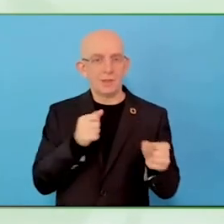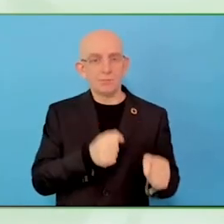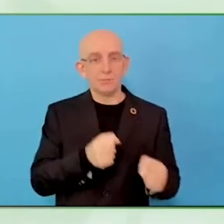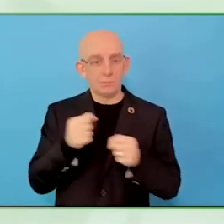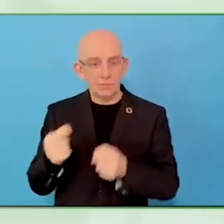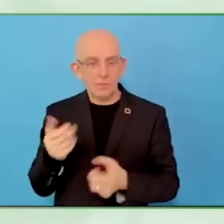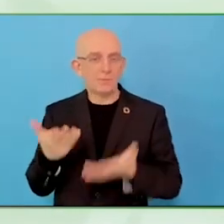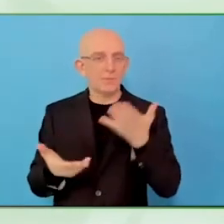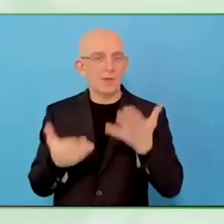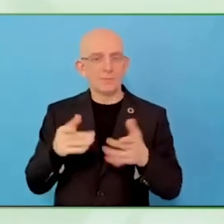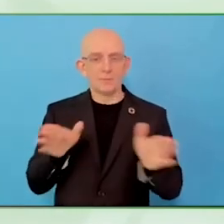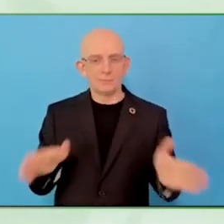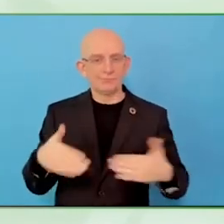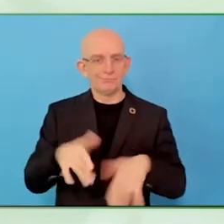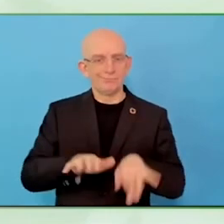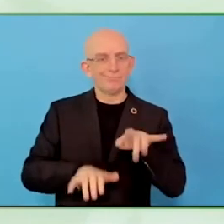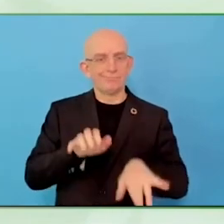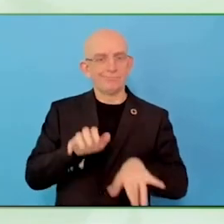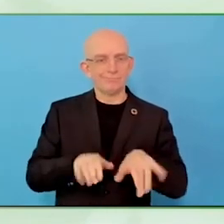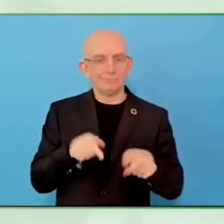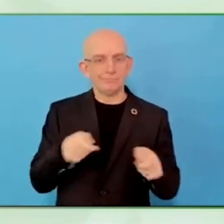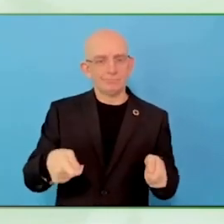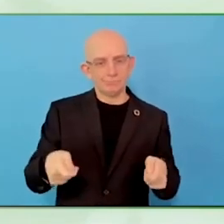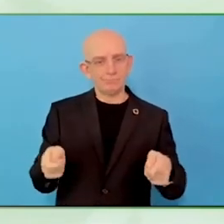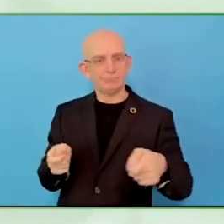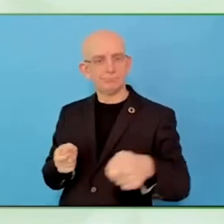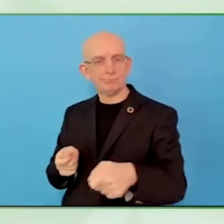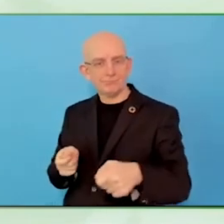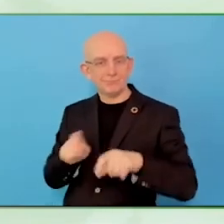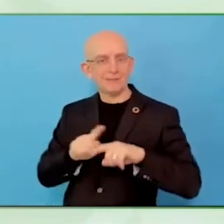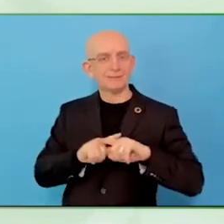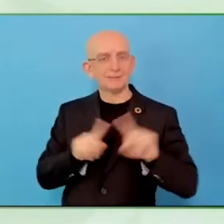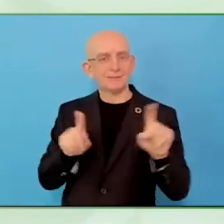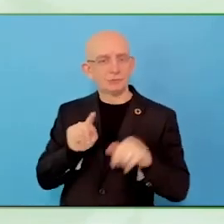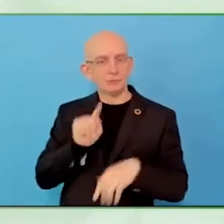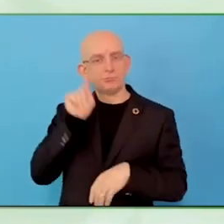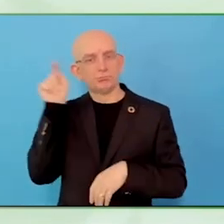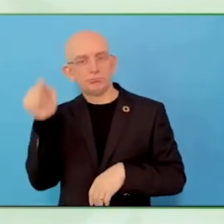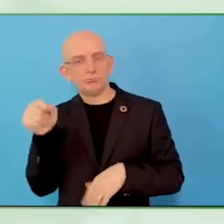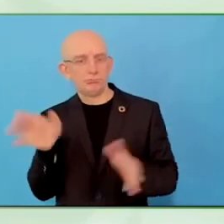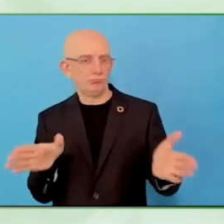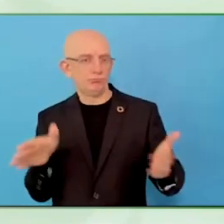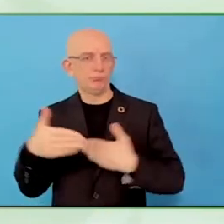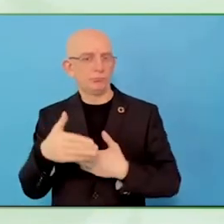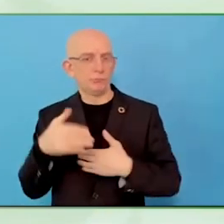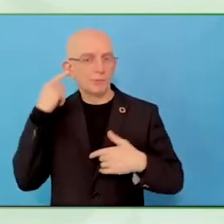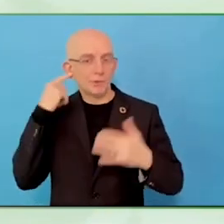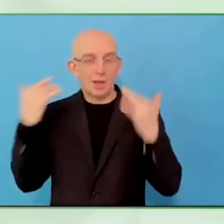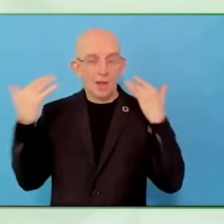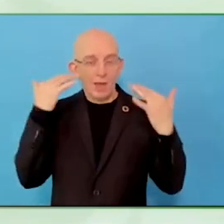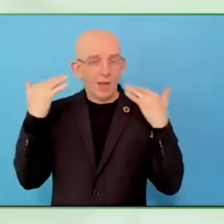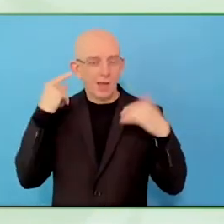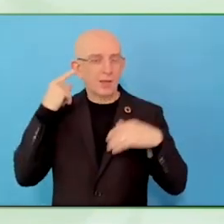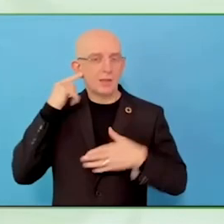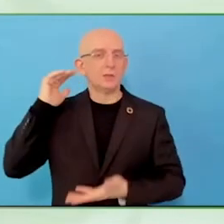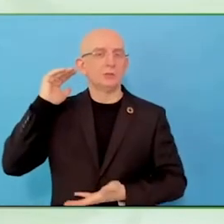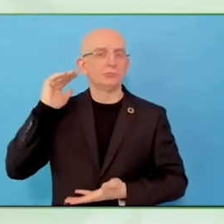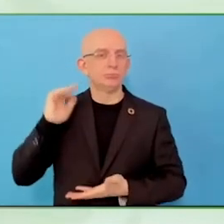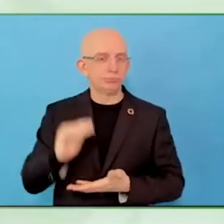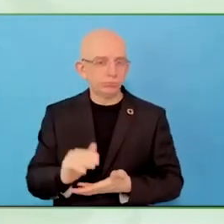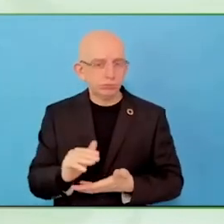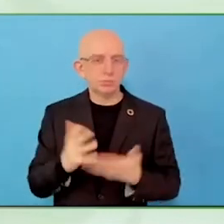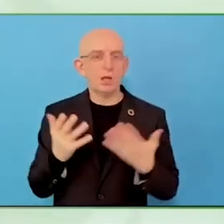He will work exclusively if you do, I forgot the word.